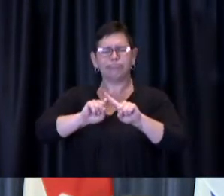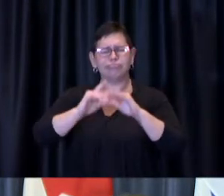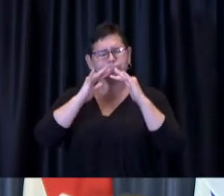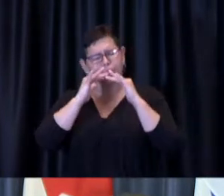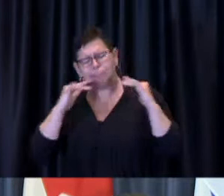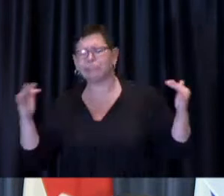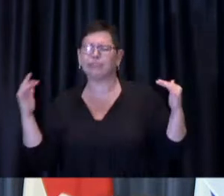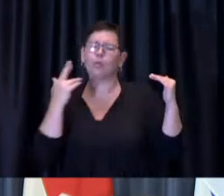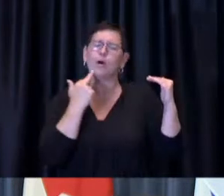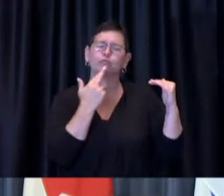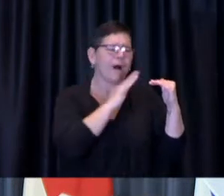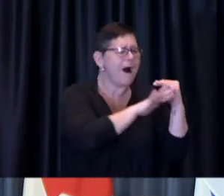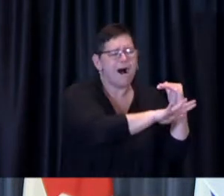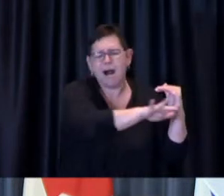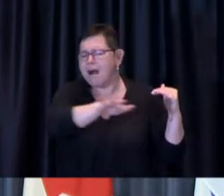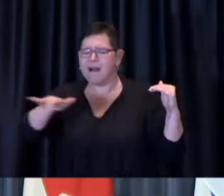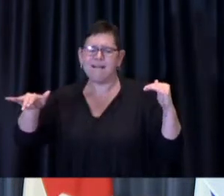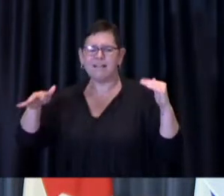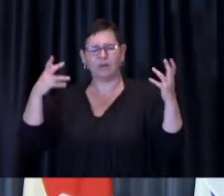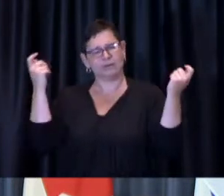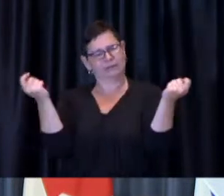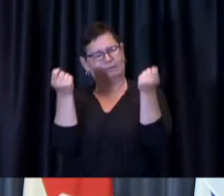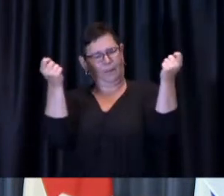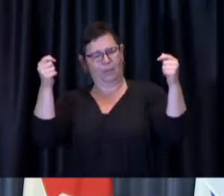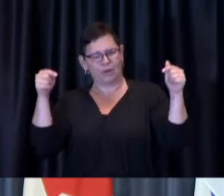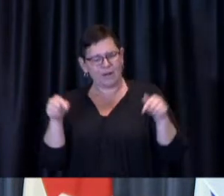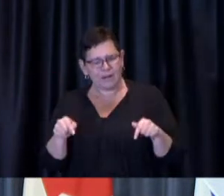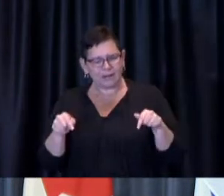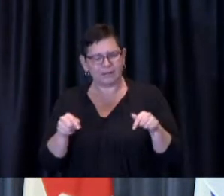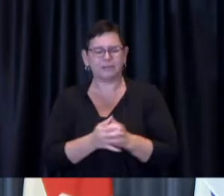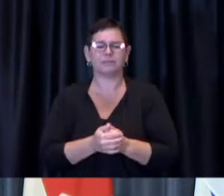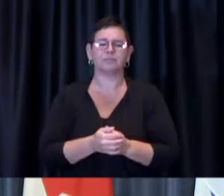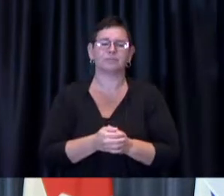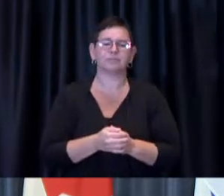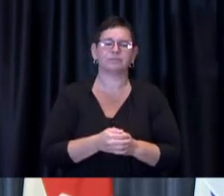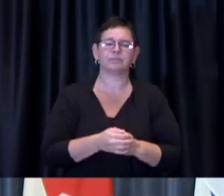As you know, Toronto's food and hospitality industry is a very important one to us